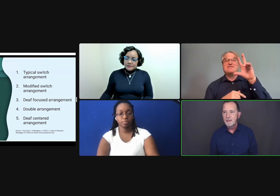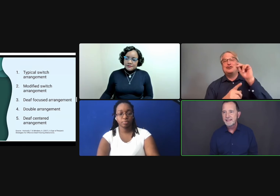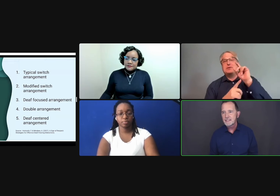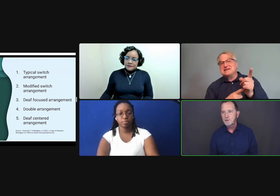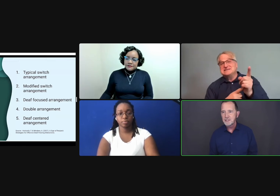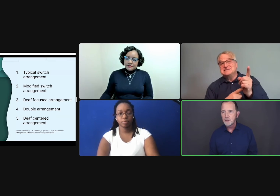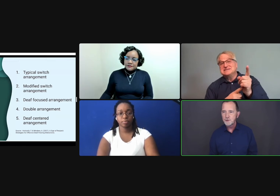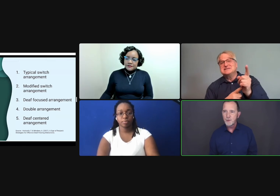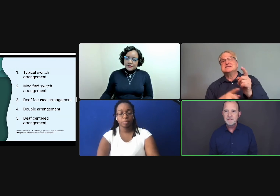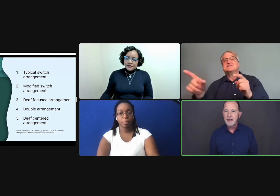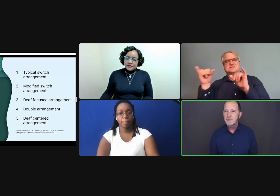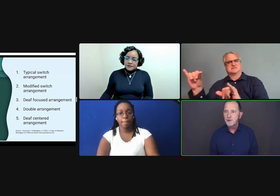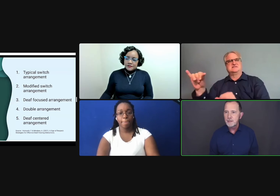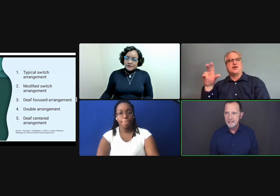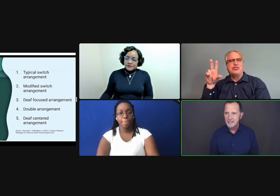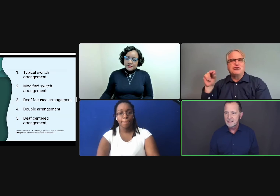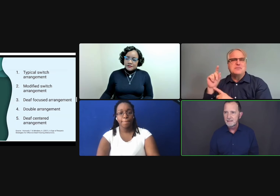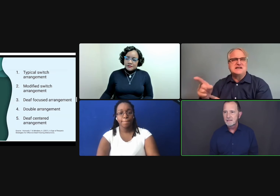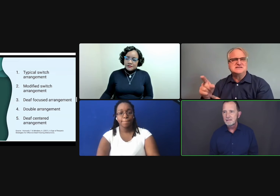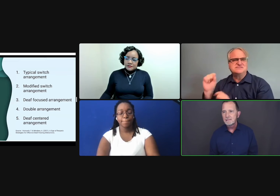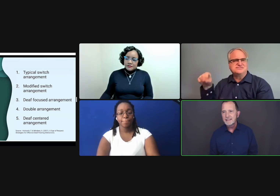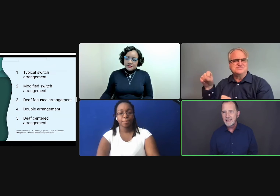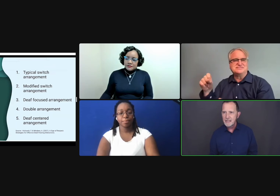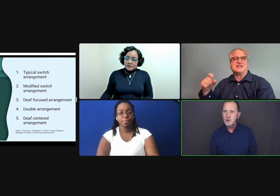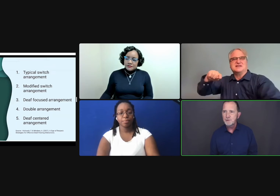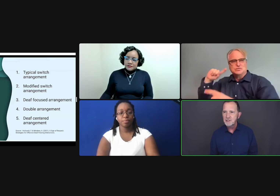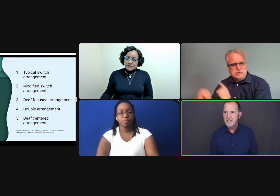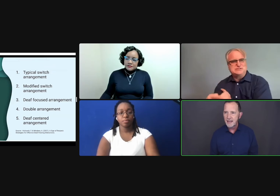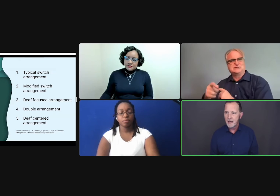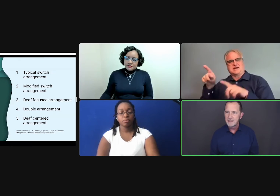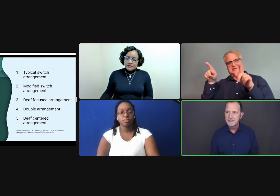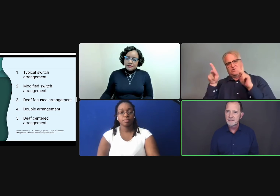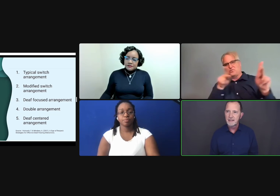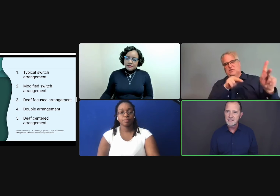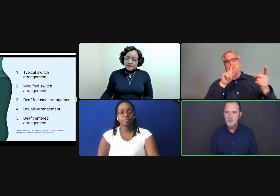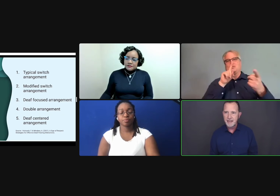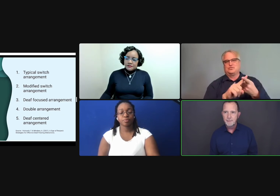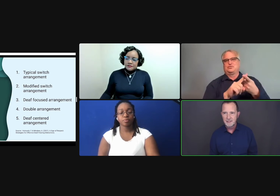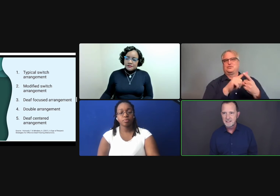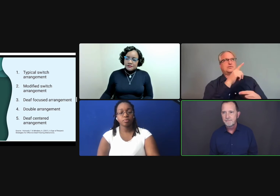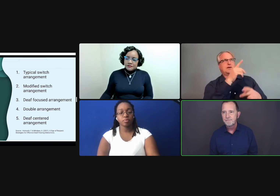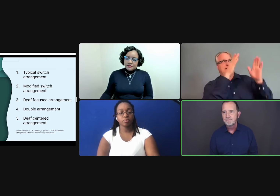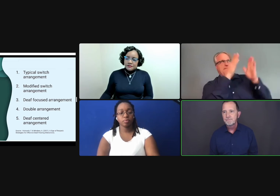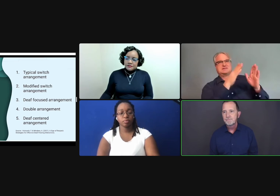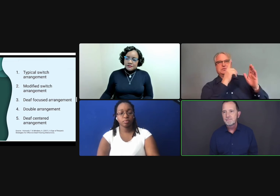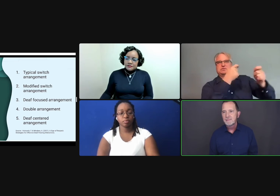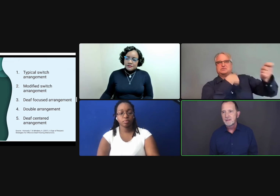Maybe the next person goes for 25 or 30 minutes. Let that same interpreter stay on until the next which happens.